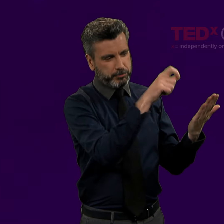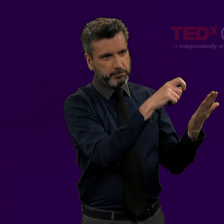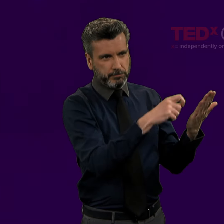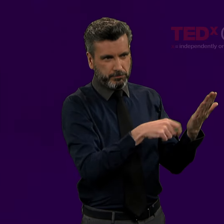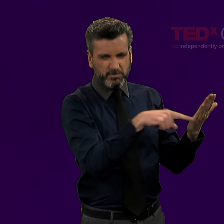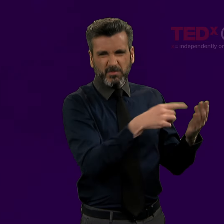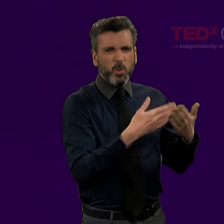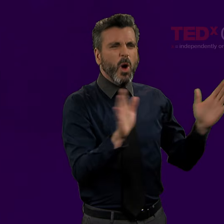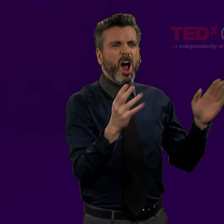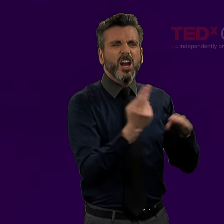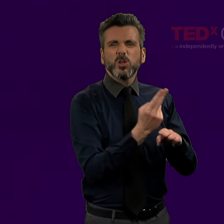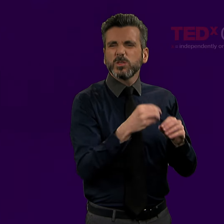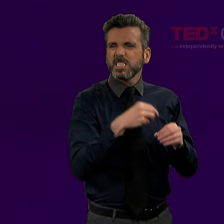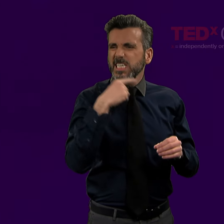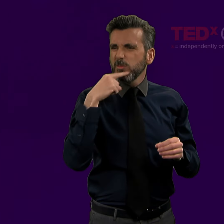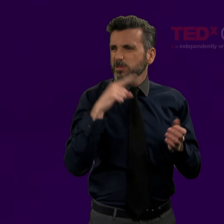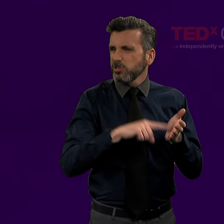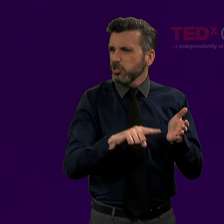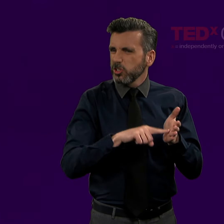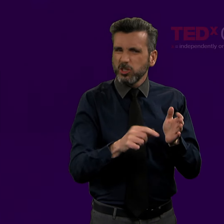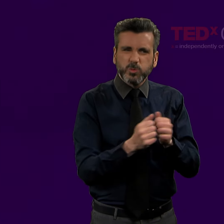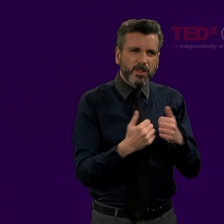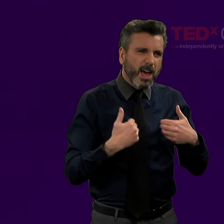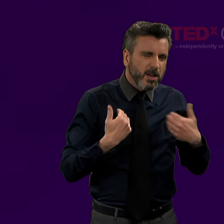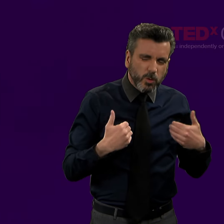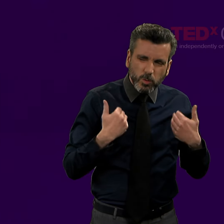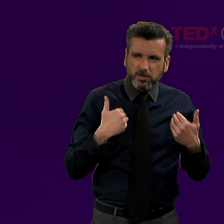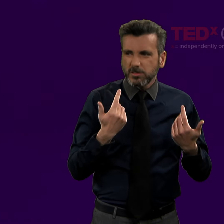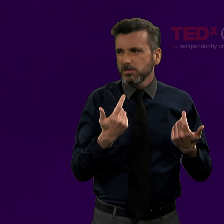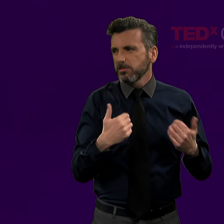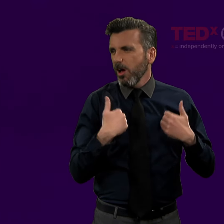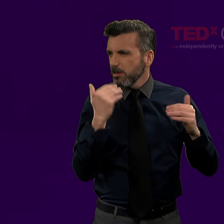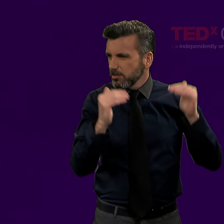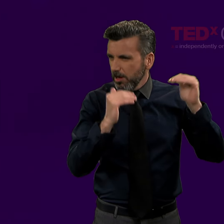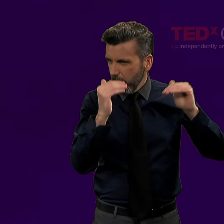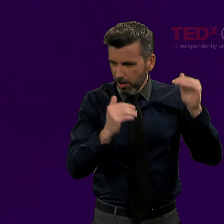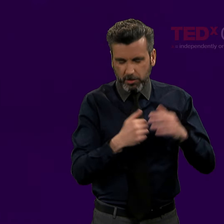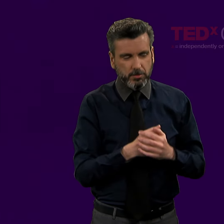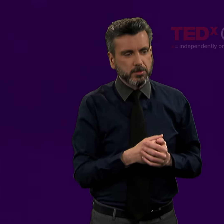and we used one which has been used with teenagers and young adults